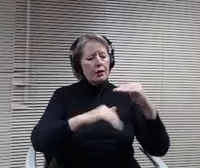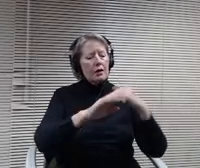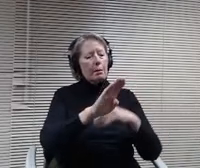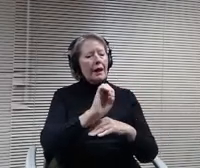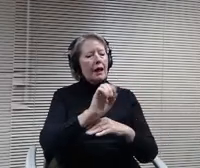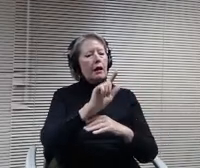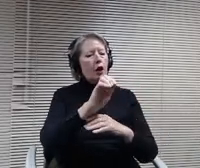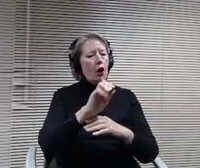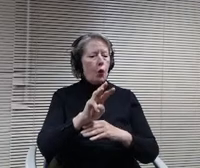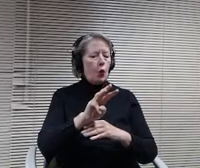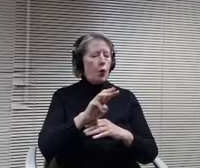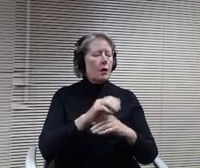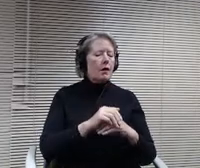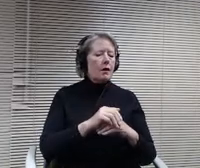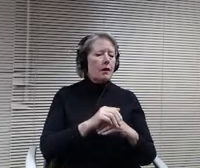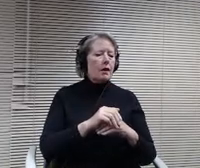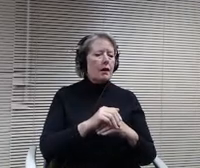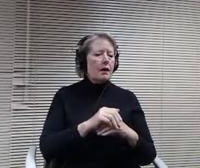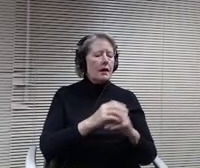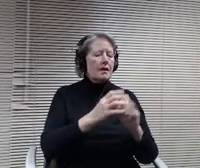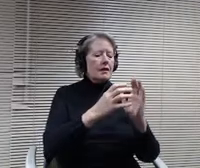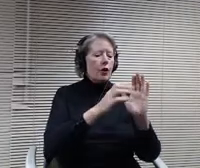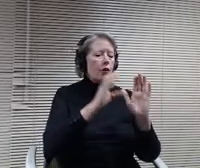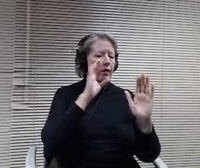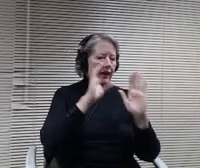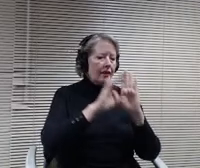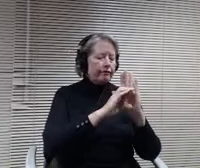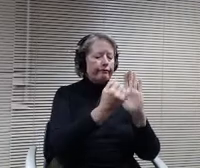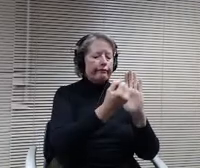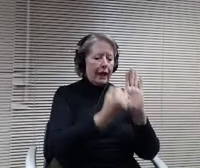policy, we would also then remove the words image below